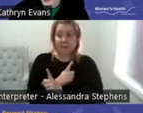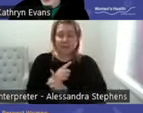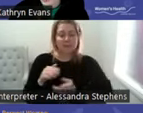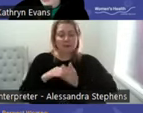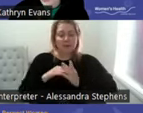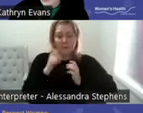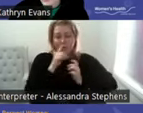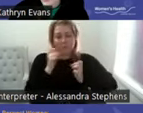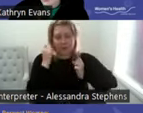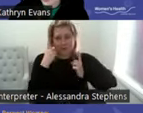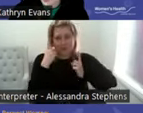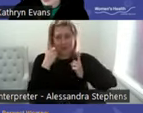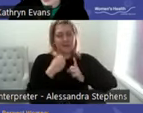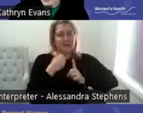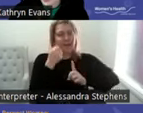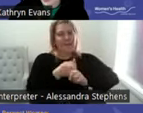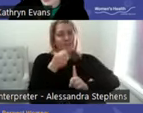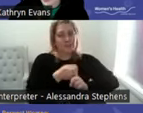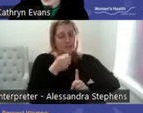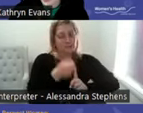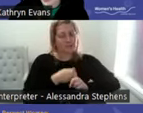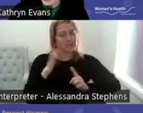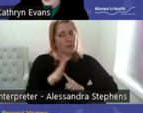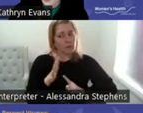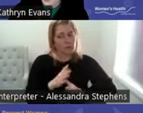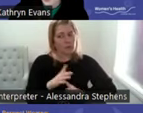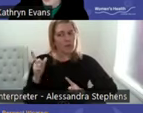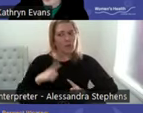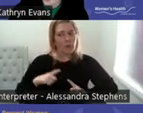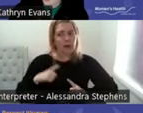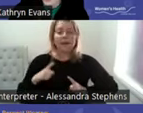Advocacy is important because issues related to sexual and reproductive